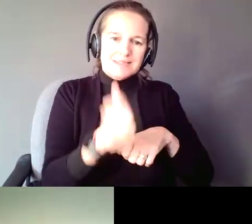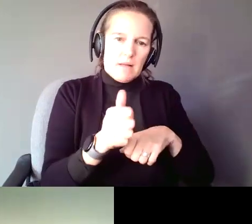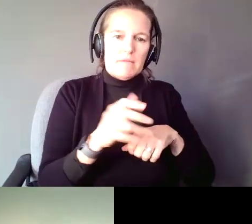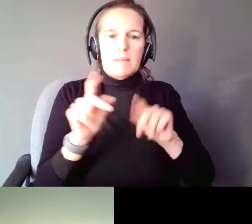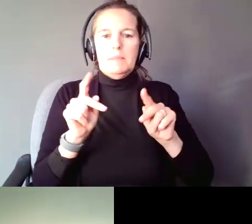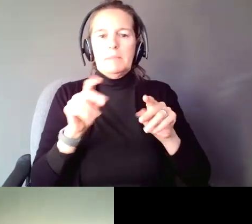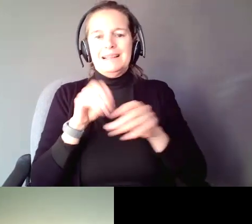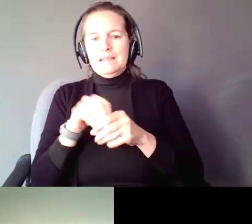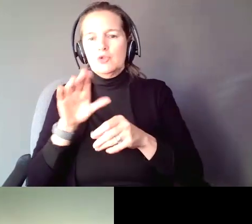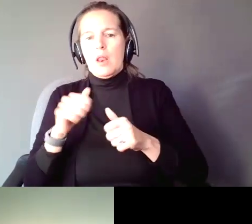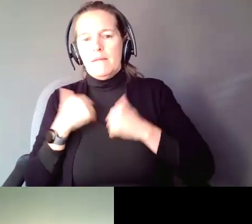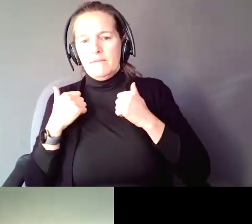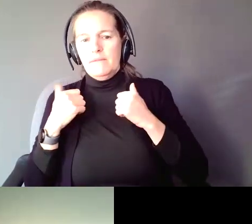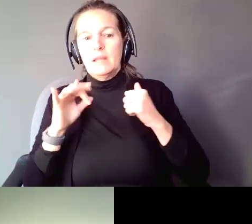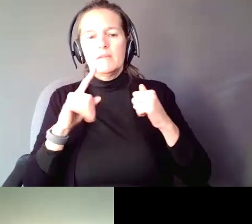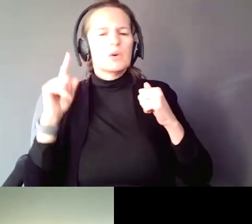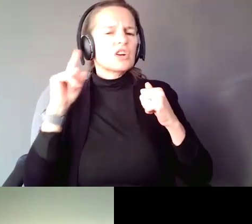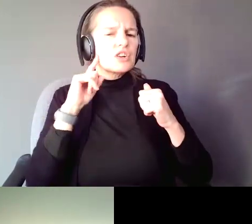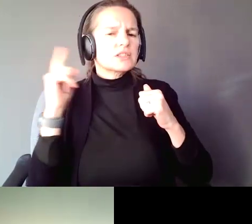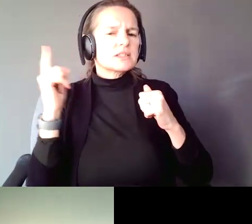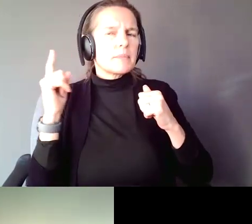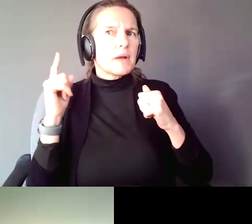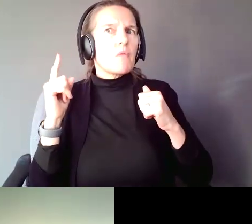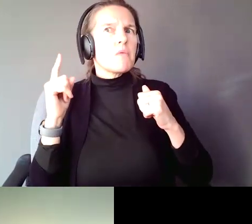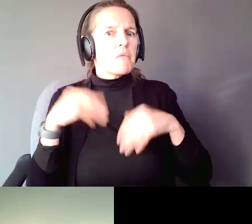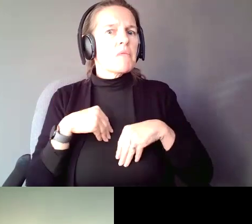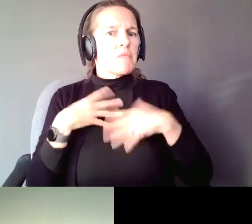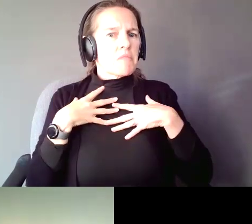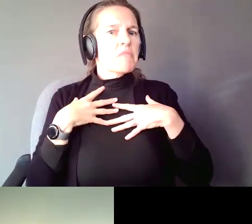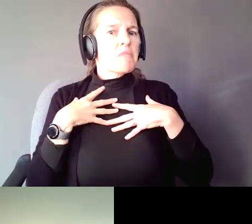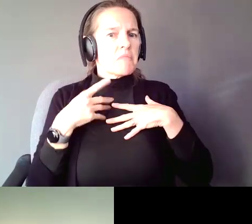If you heard things that inspired you today, if you learned things that can